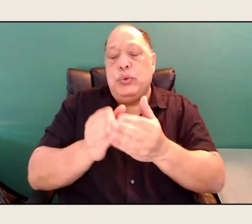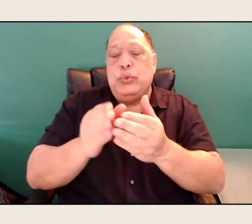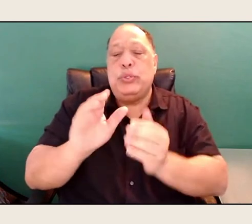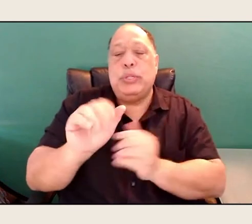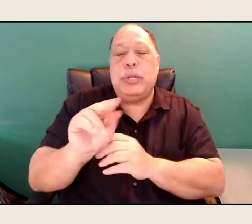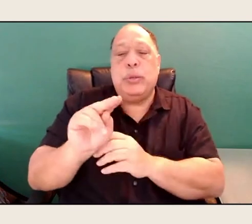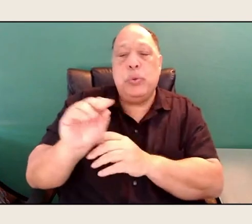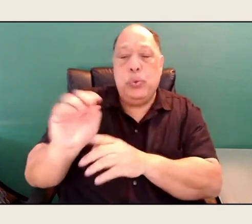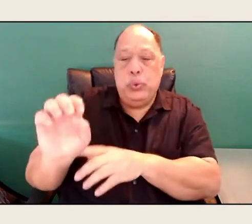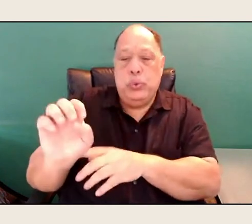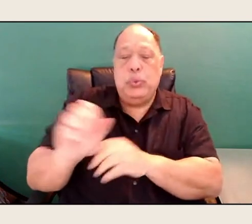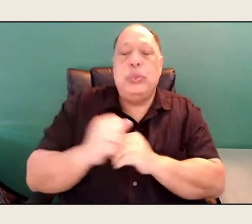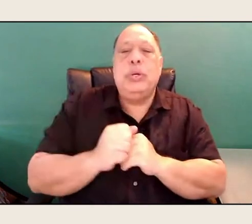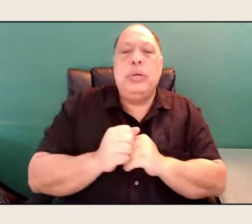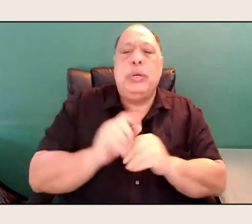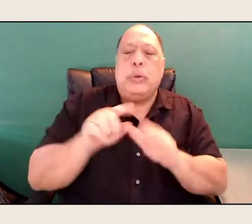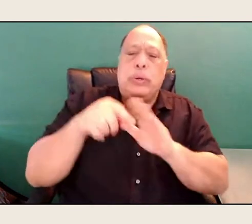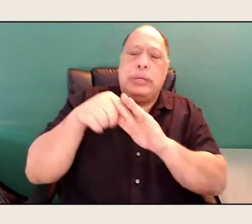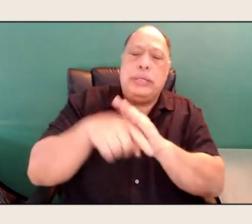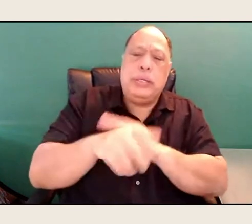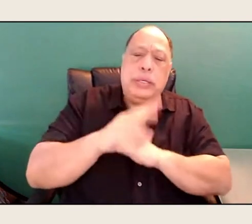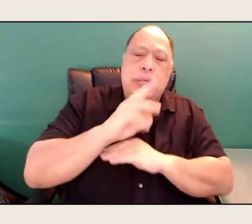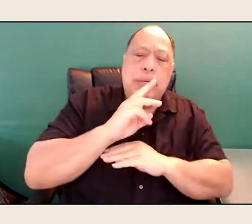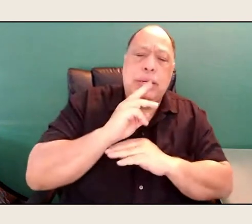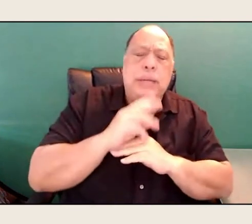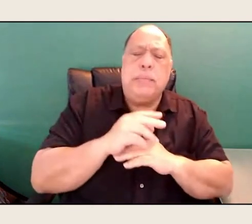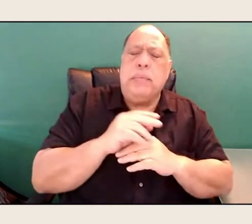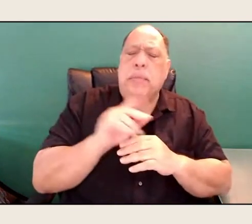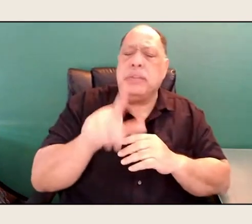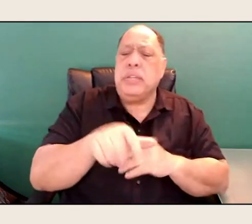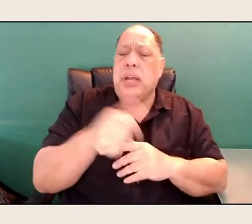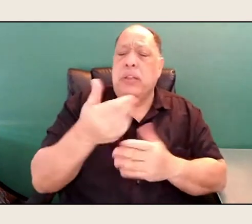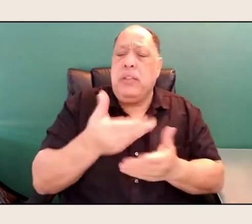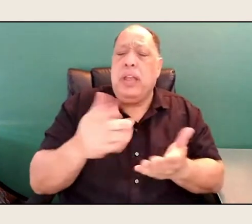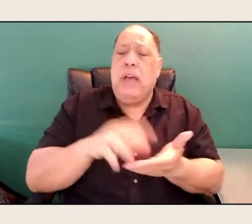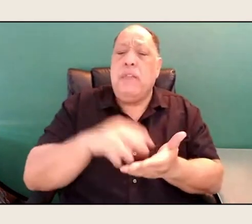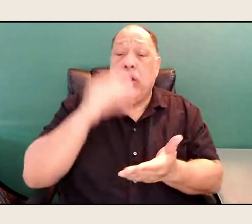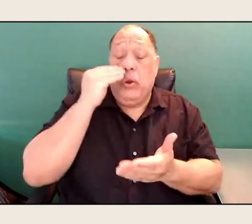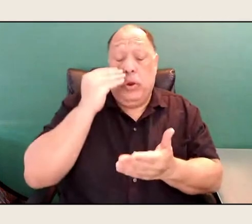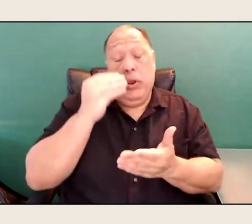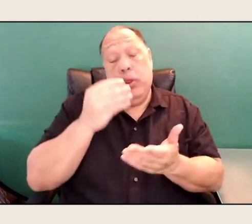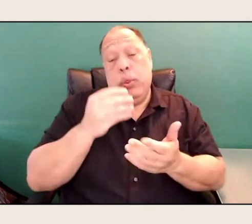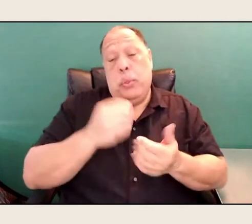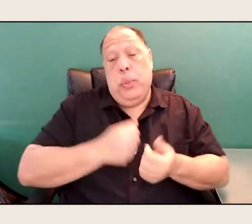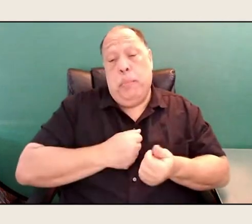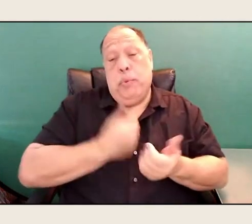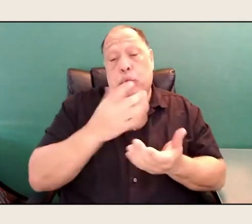But yeah, and that's the other thing that I've learned, is that poetry spirit can get hungry. Sometimes you can wear them out.